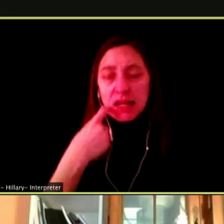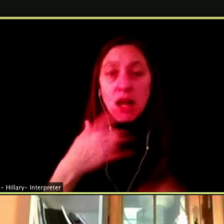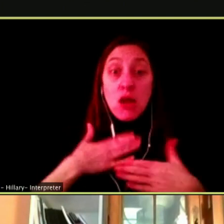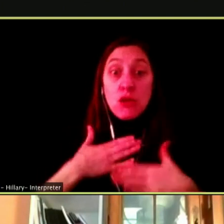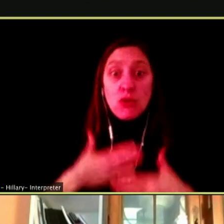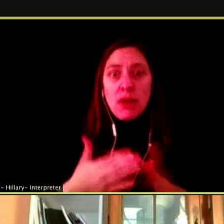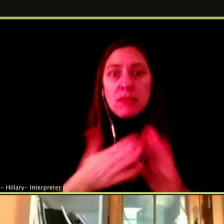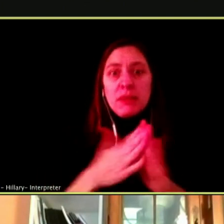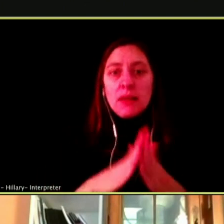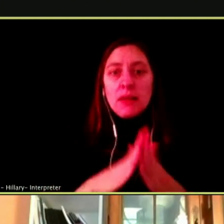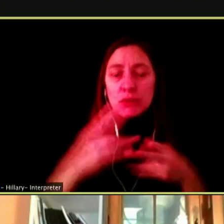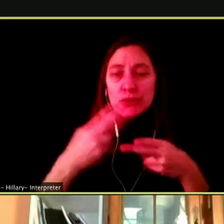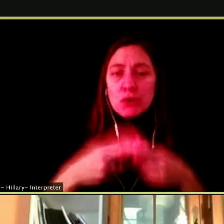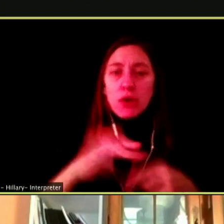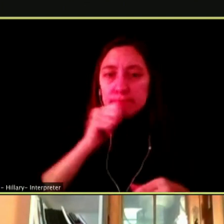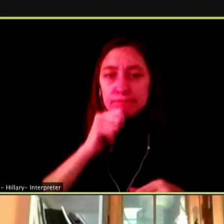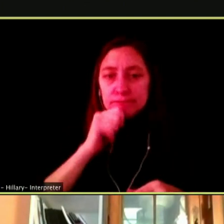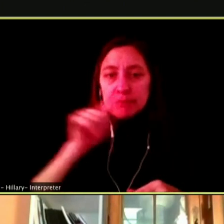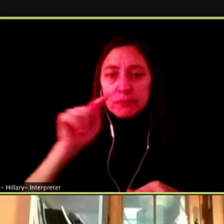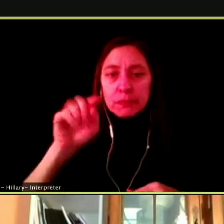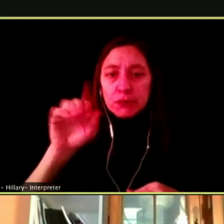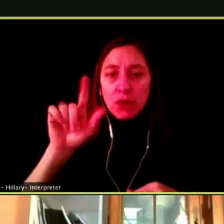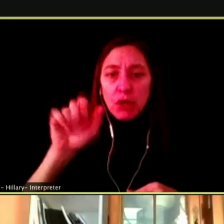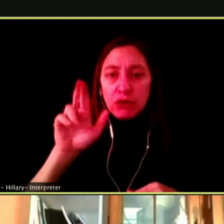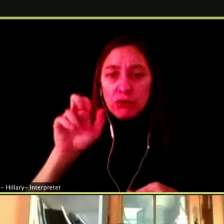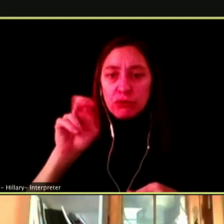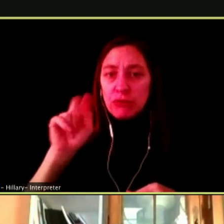TOLERANT TO THE DRUG AND THEY ARE LOOKING FOR SOMETHING THAT IS STRONGER.